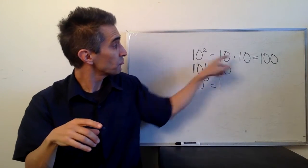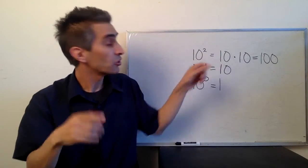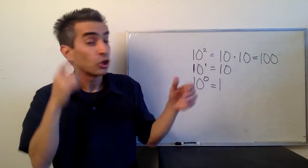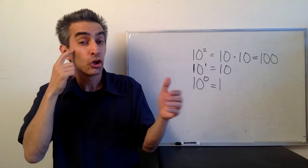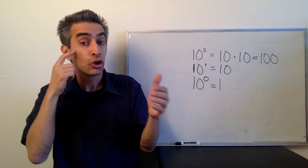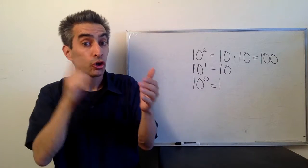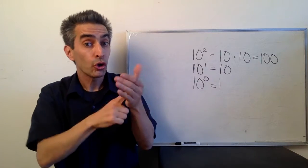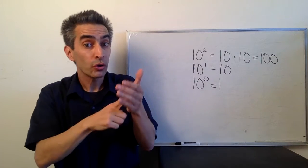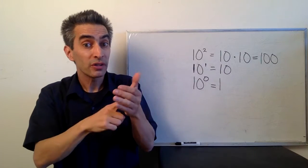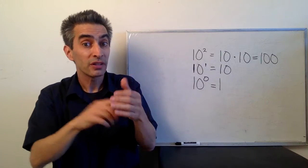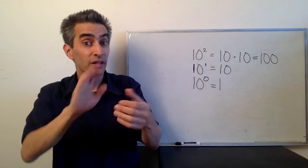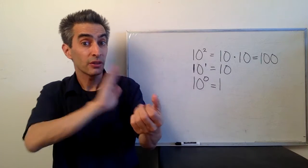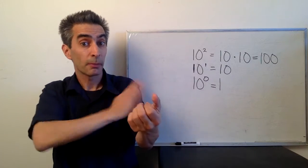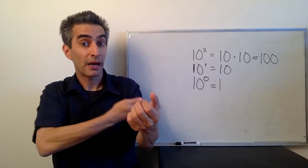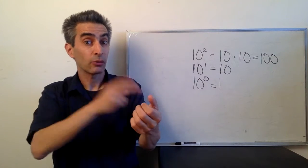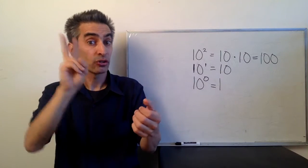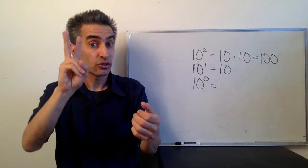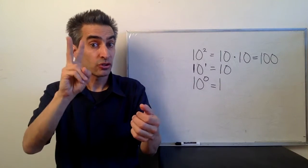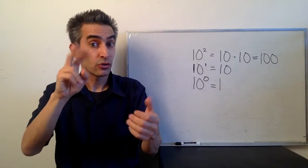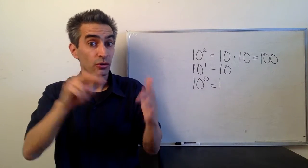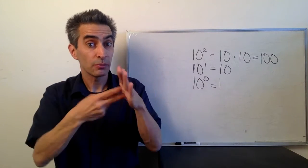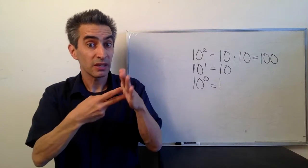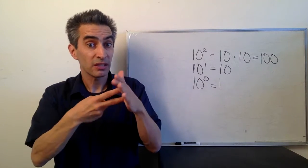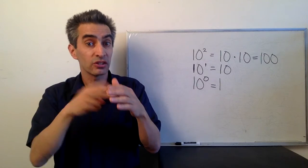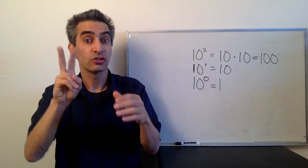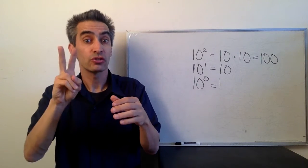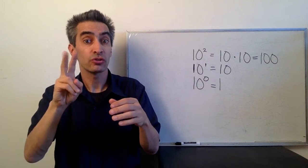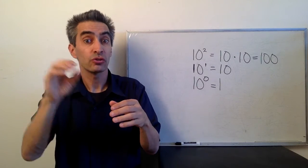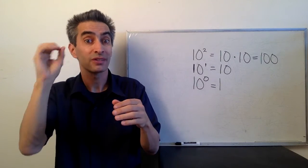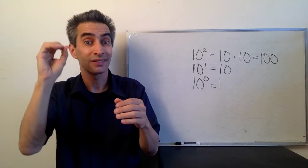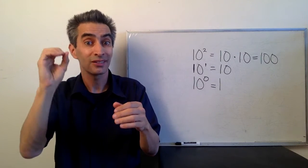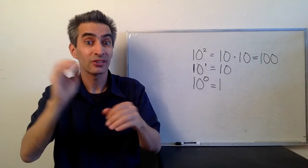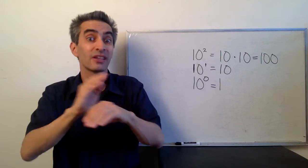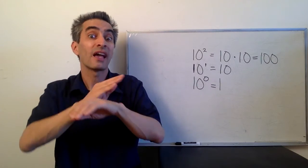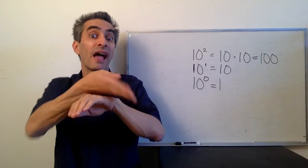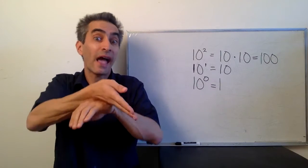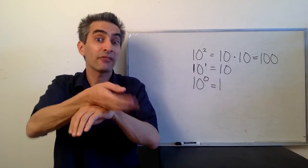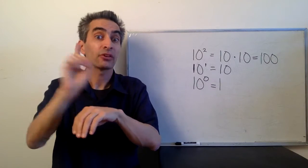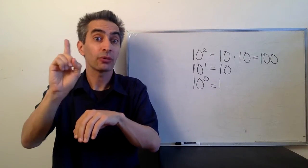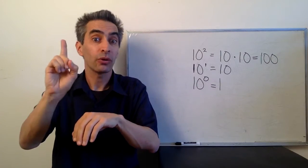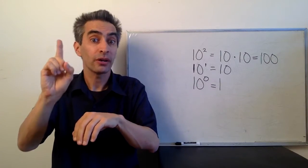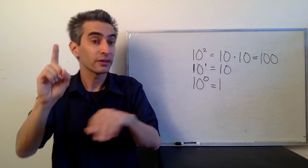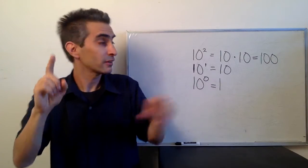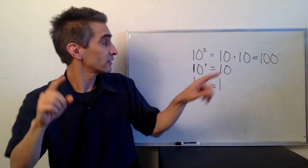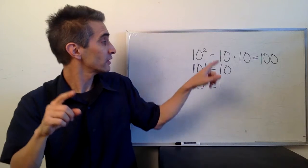Notice that in the power of 2, that means there's two zeros after the 1.